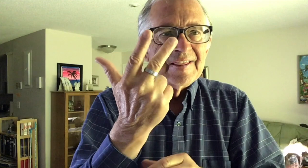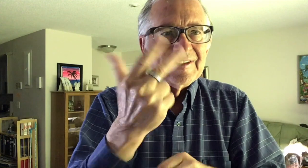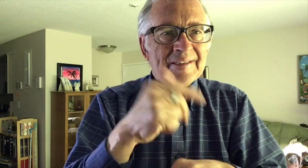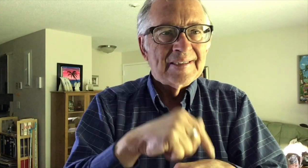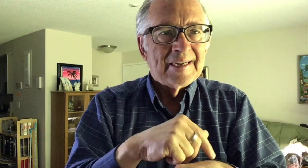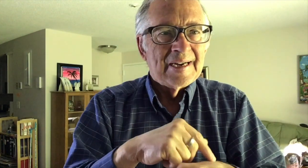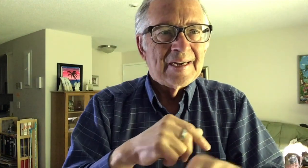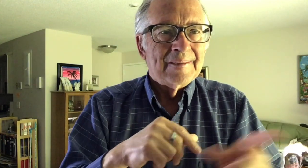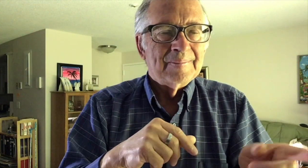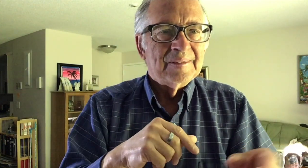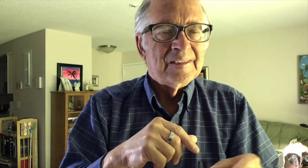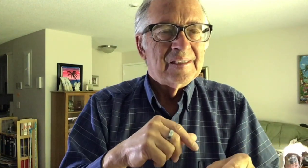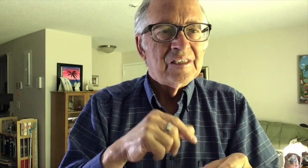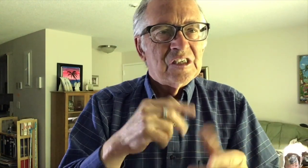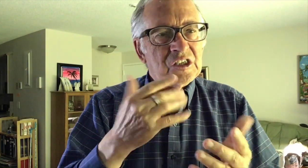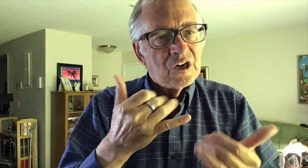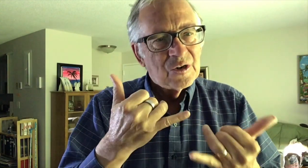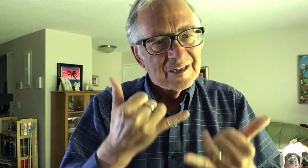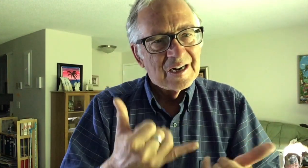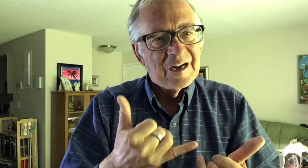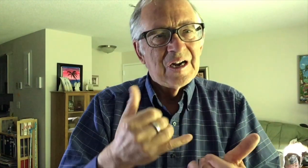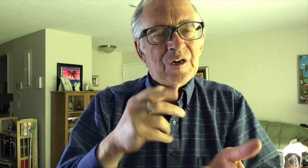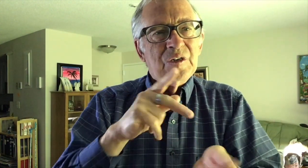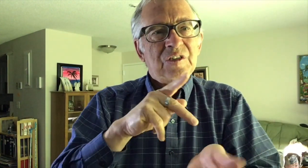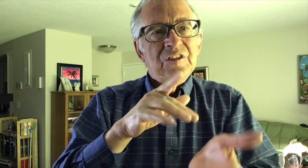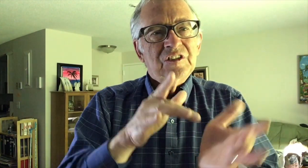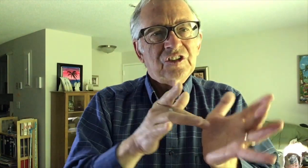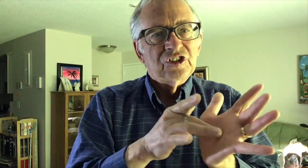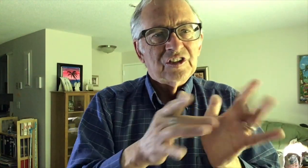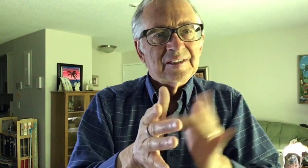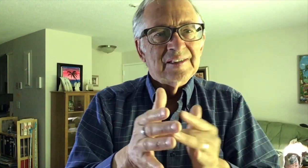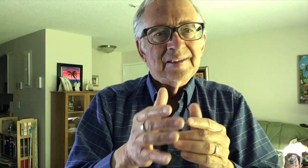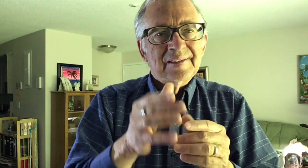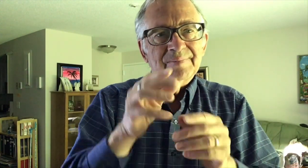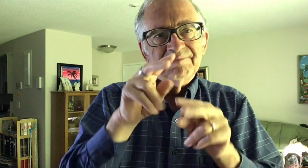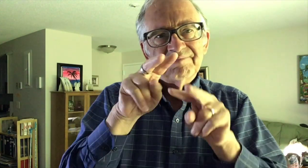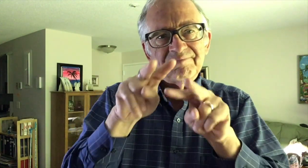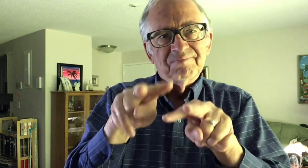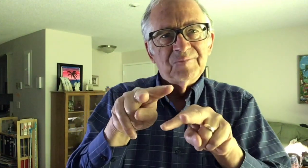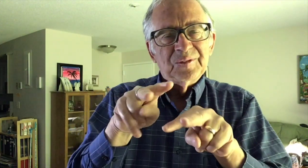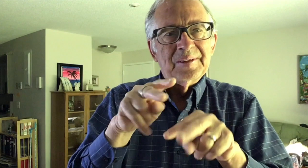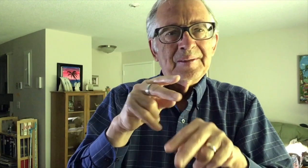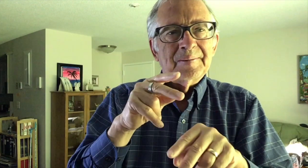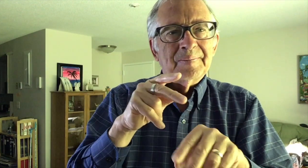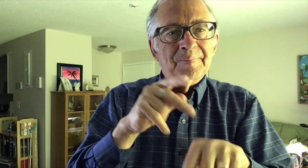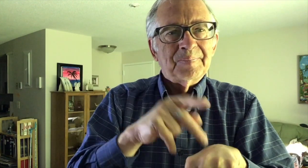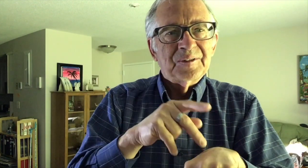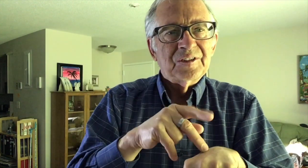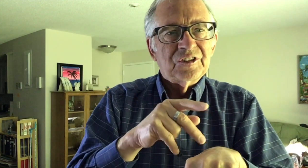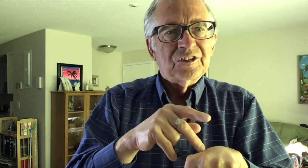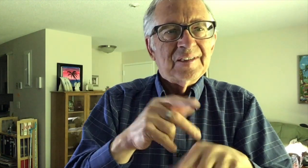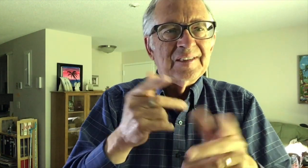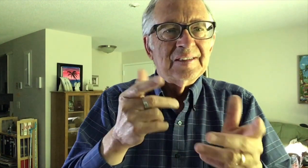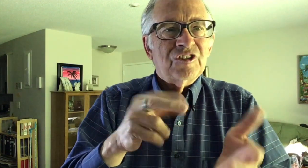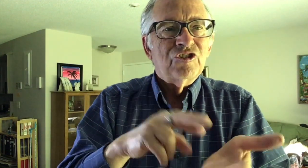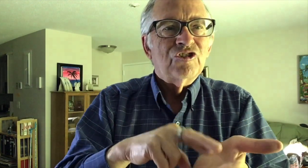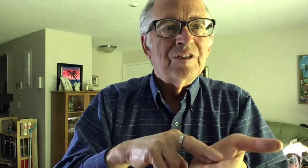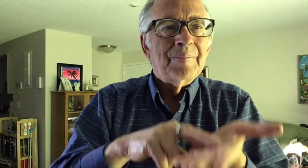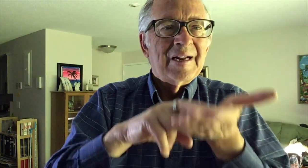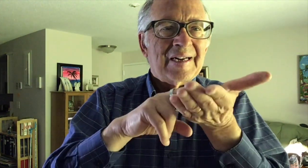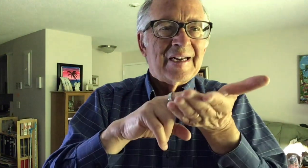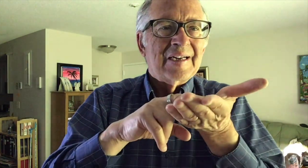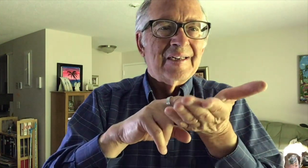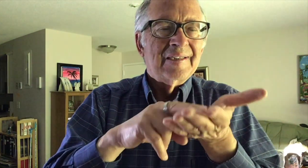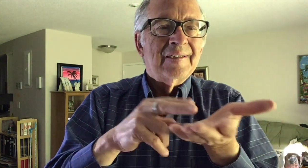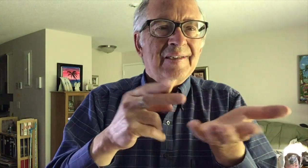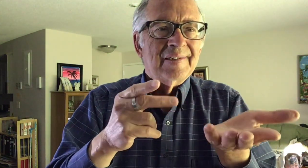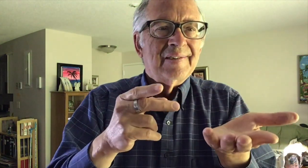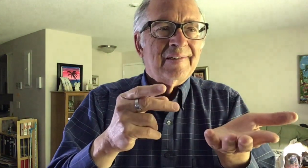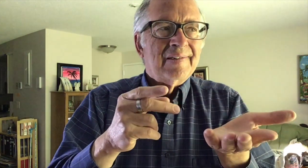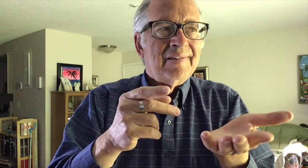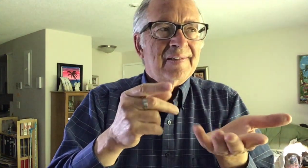Peter denied Jesus three times. So now Jesus is looking to Peter as a leader,